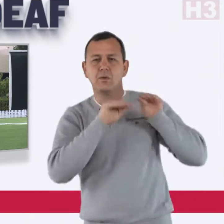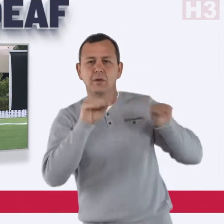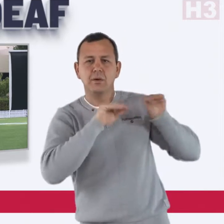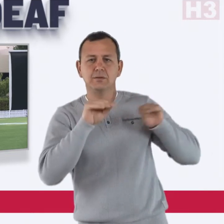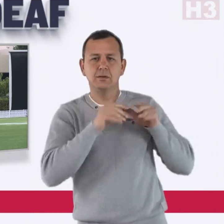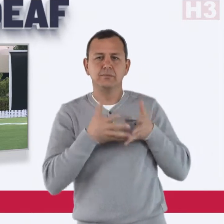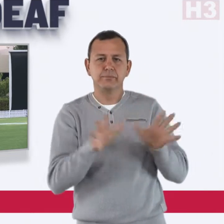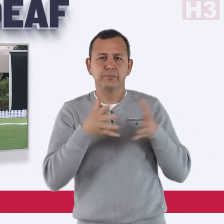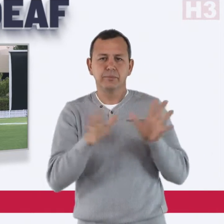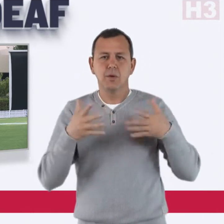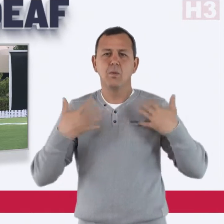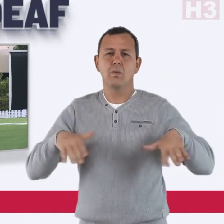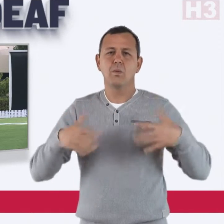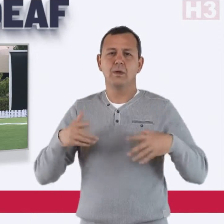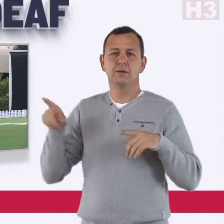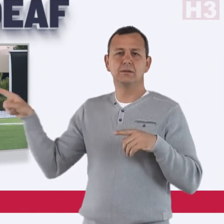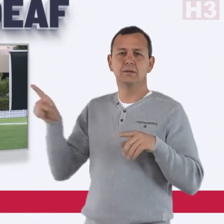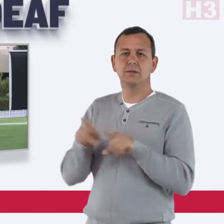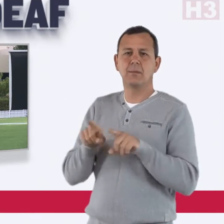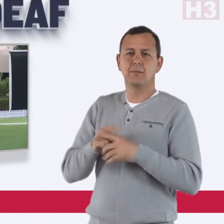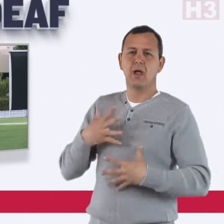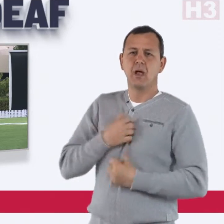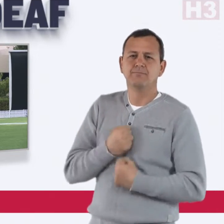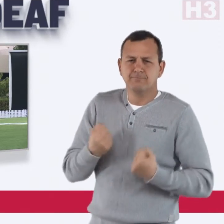beating England. Their coach said it was the